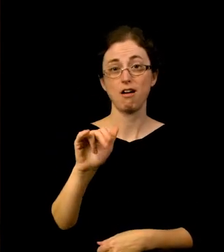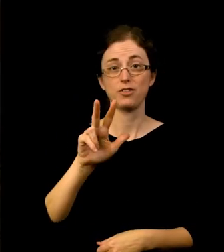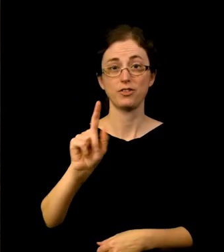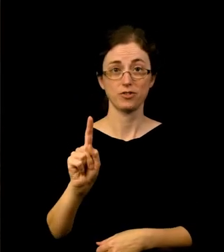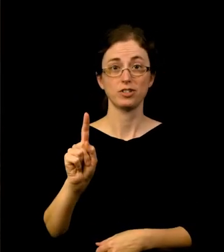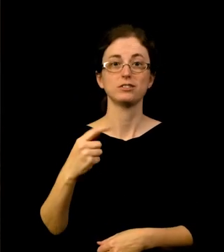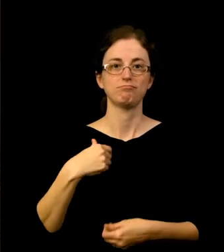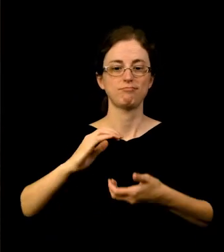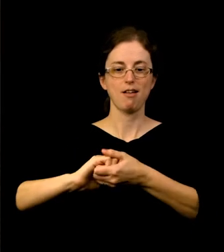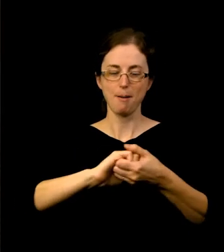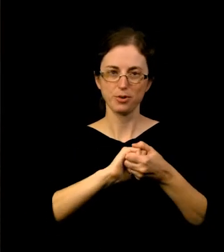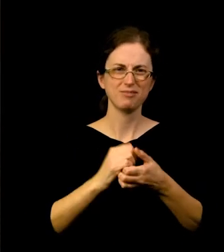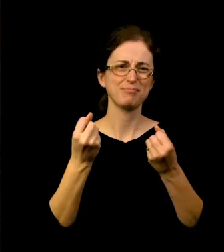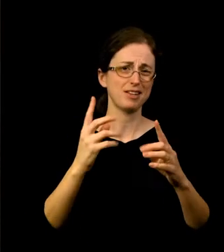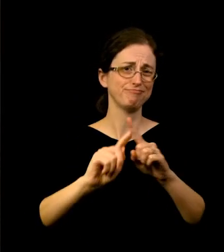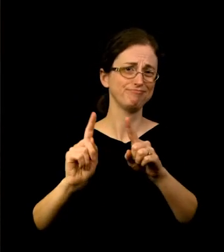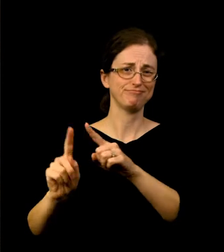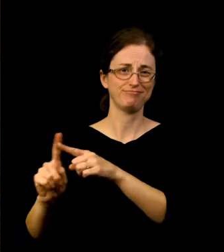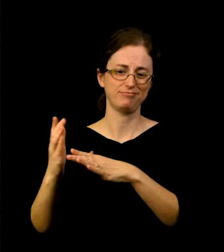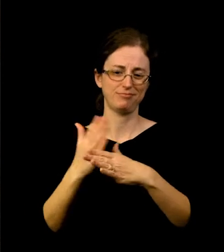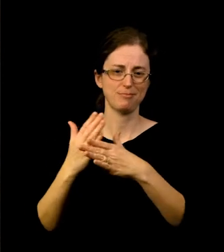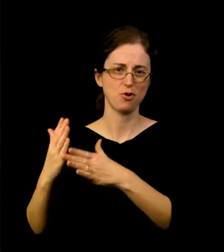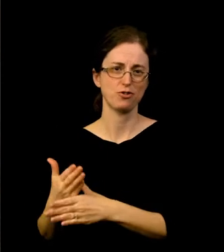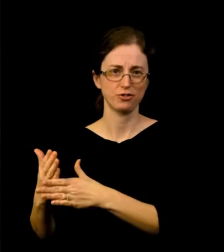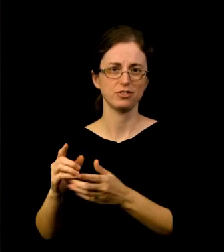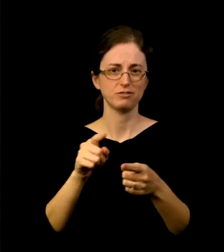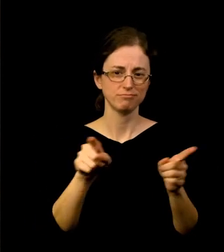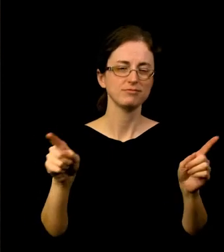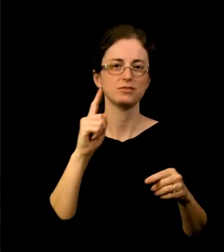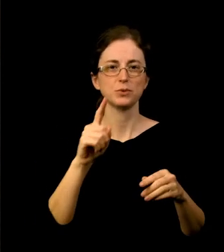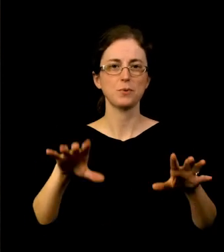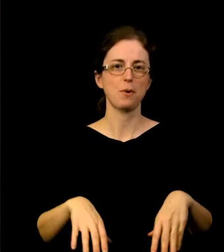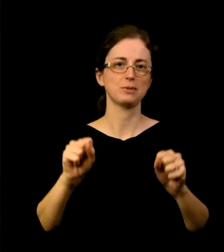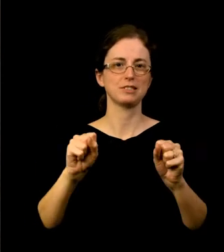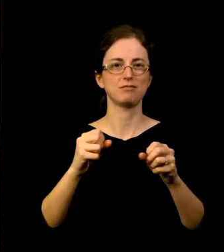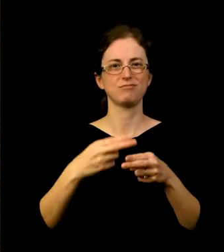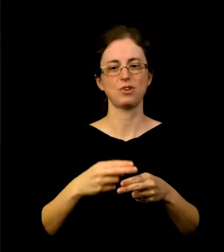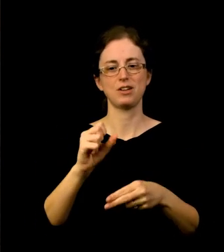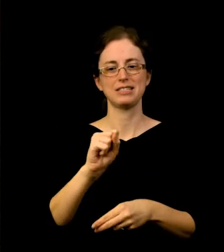in order to host the See Me. iAm. HEAR.